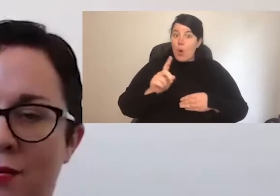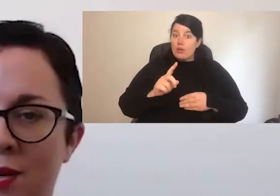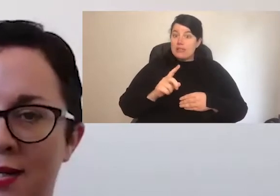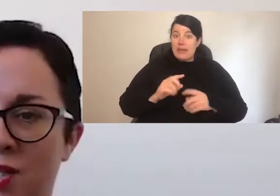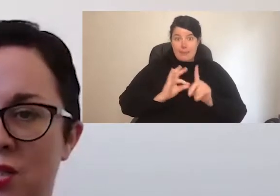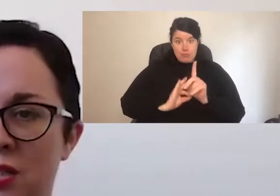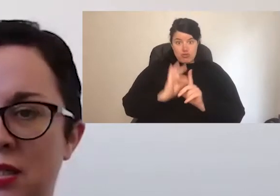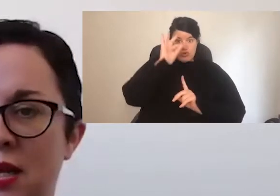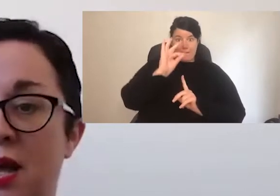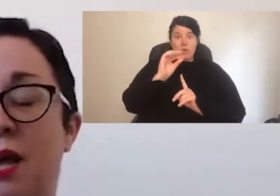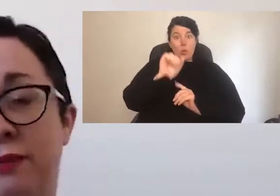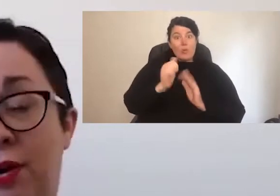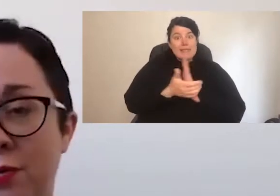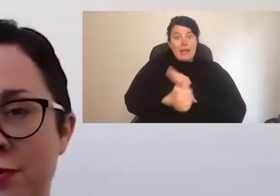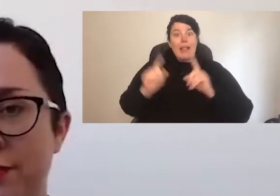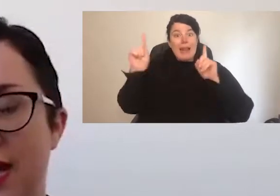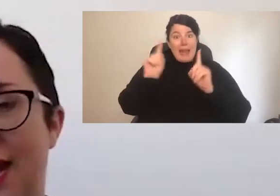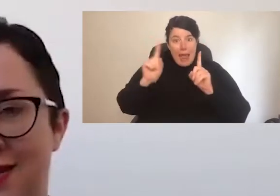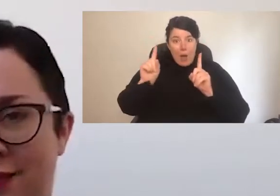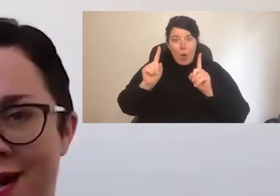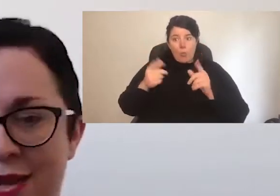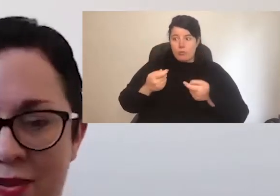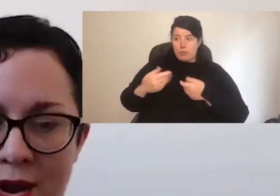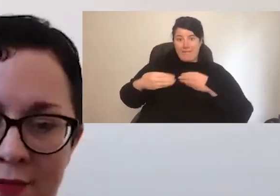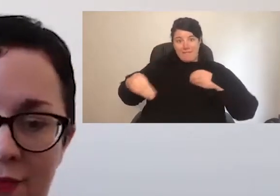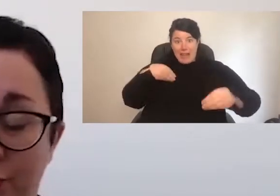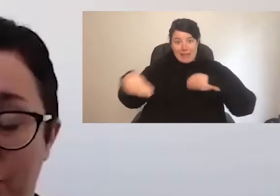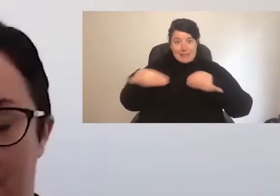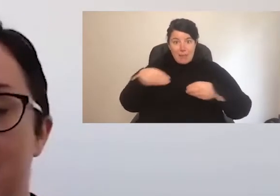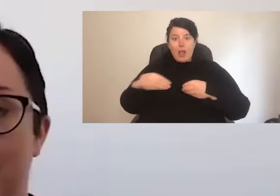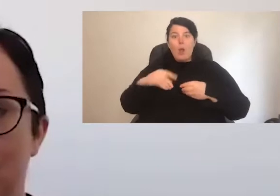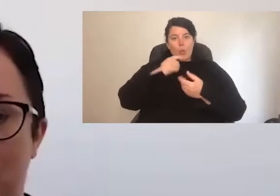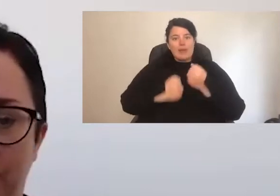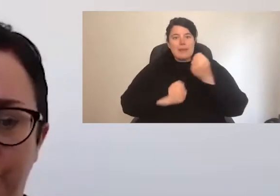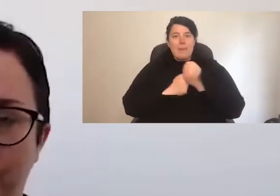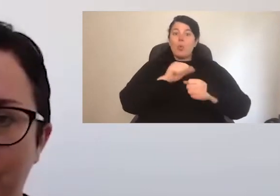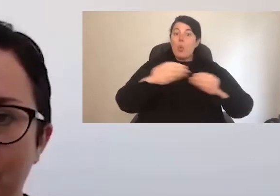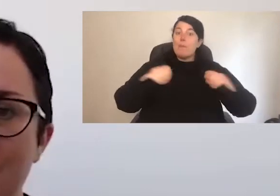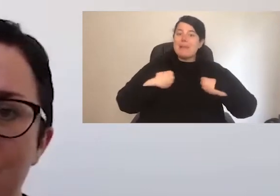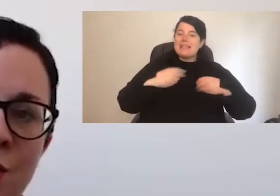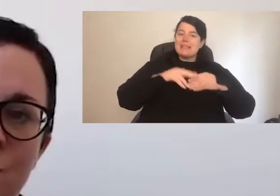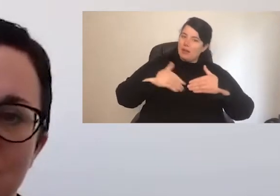organisations evolve and survive, and thrive into the future, not just